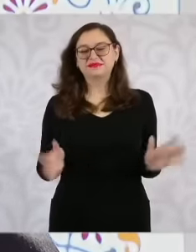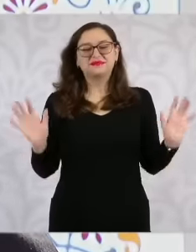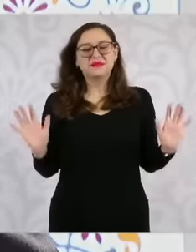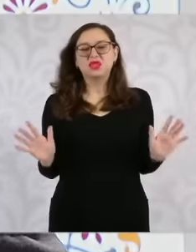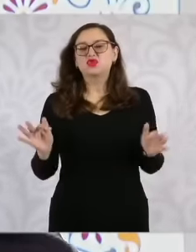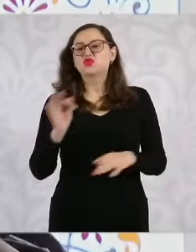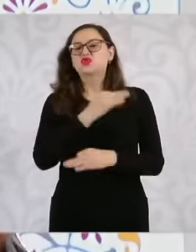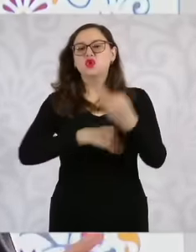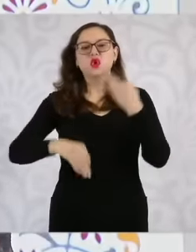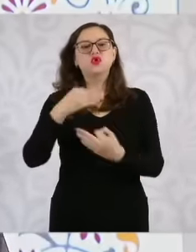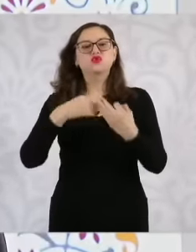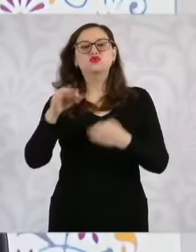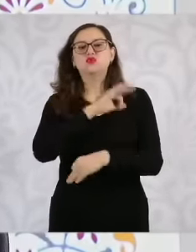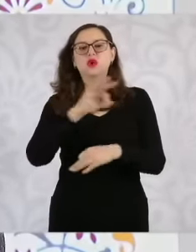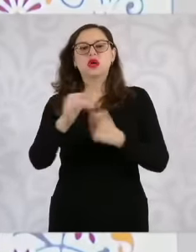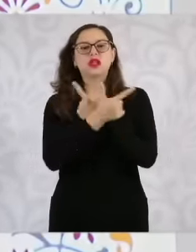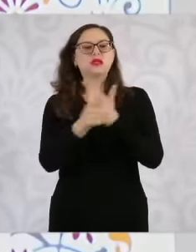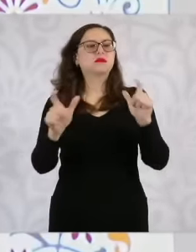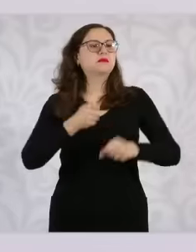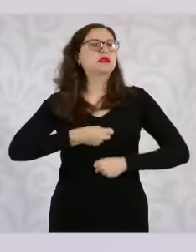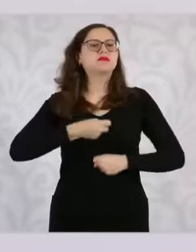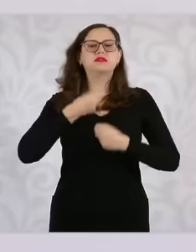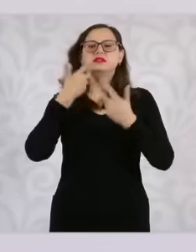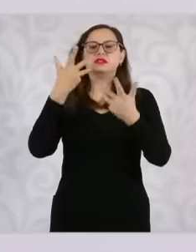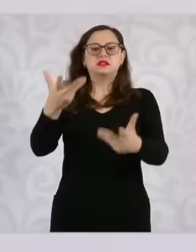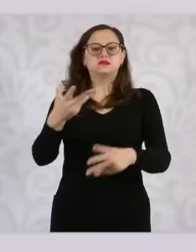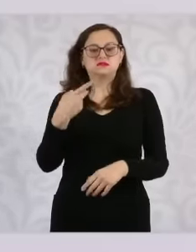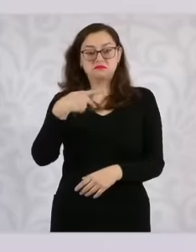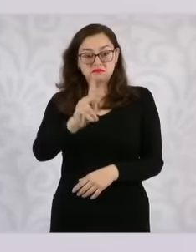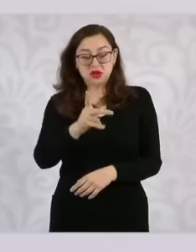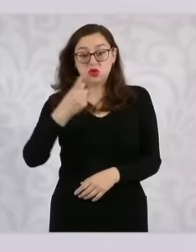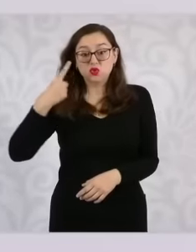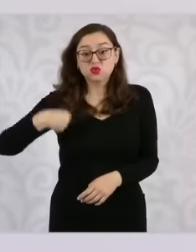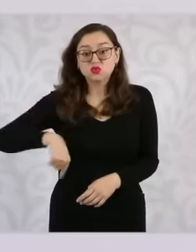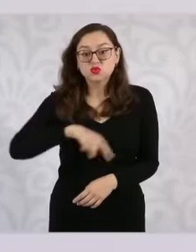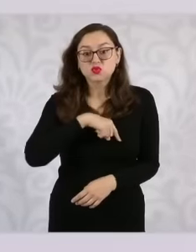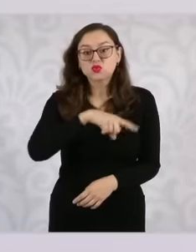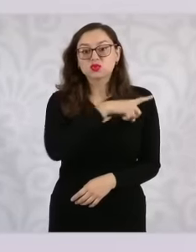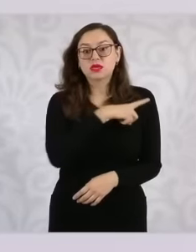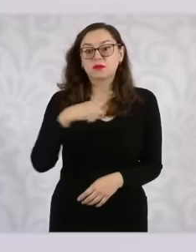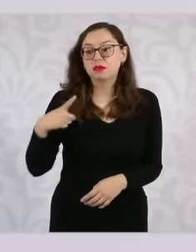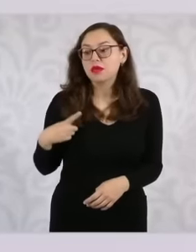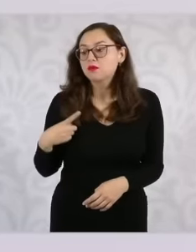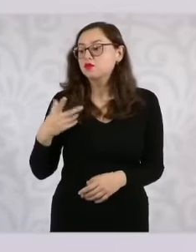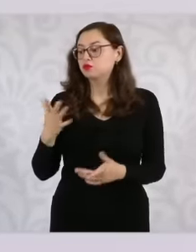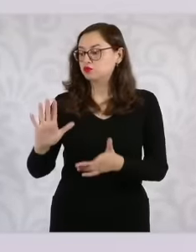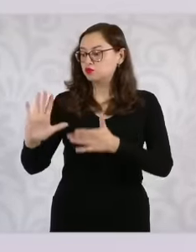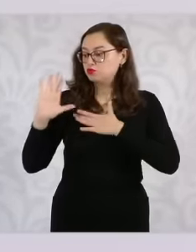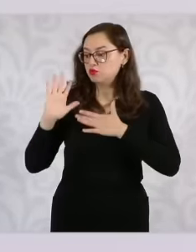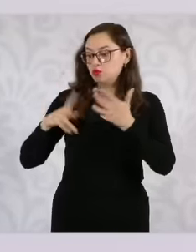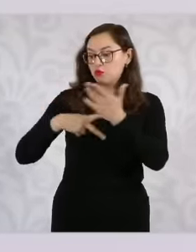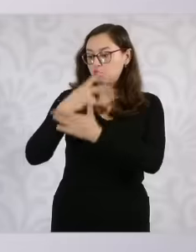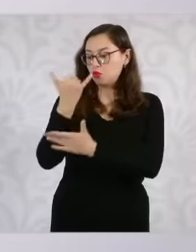television program in a radio program but we have to comply with a national project to which